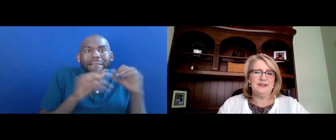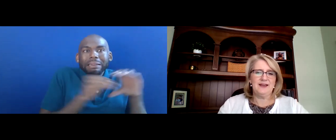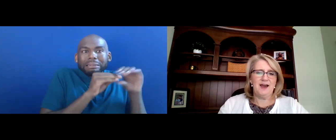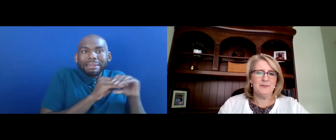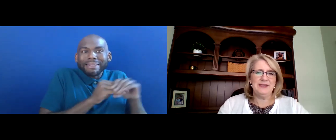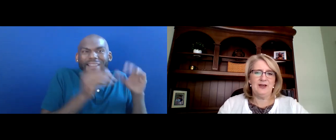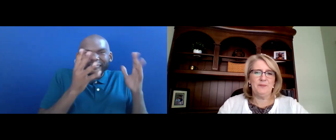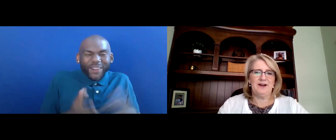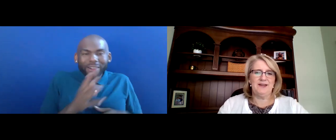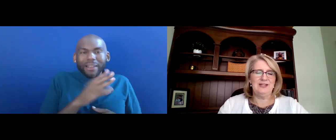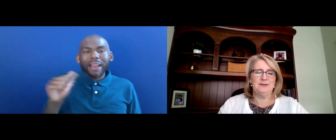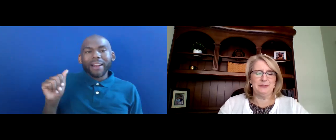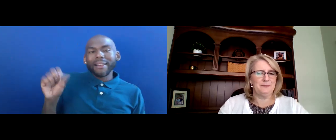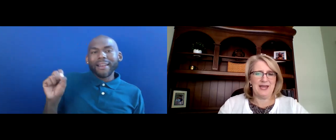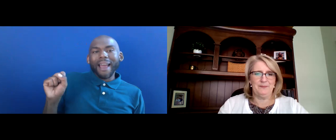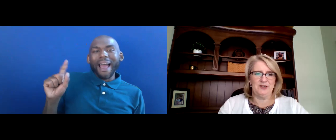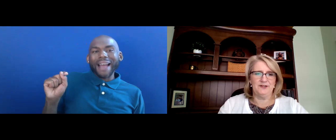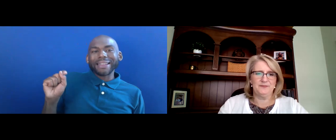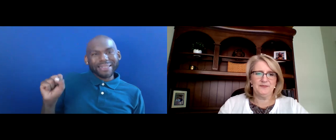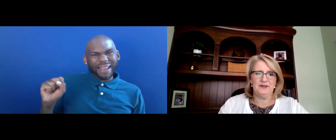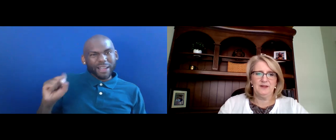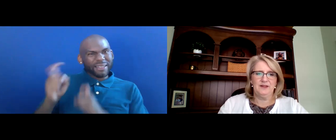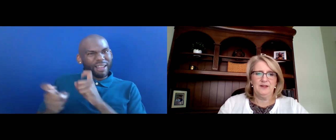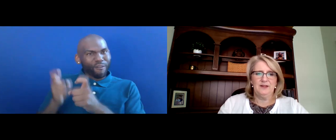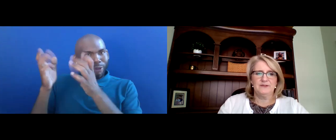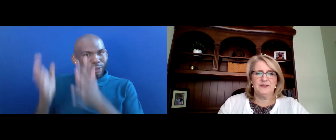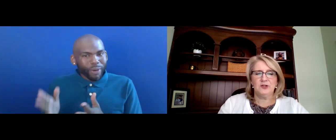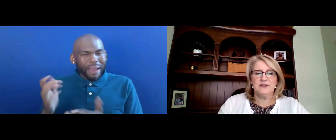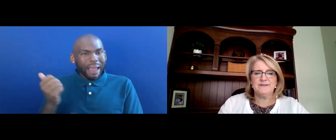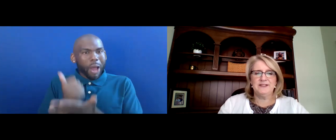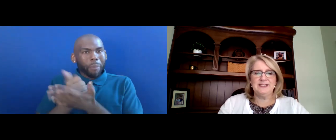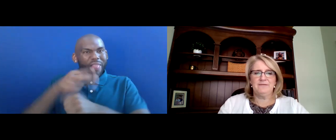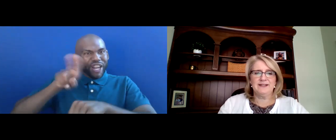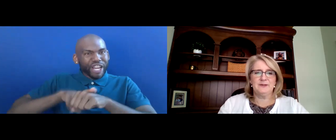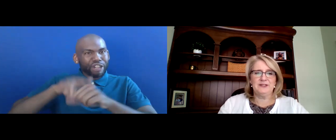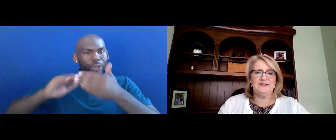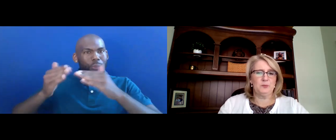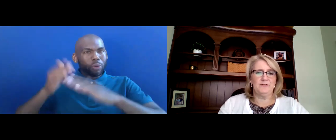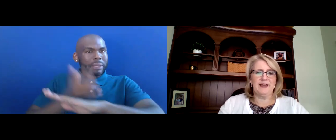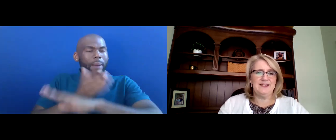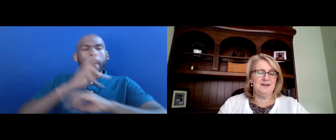THE ECONOMY AND HELPING OUR NATION BUILD BACK BETTER. TO THE INCREASED FUNDING AND FLEXIBILITIES ARE PROVIDED